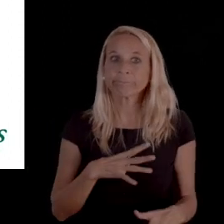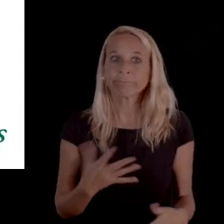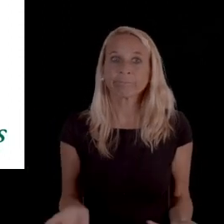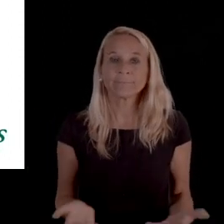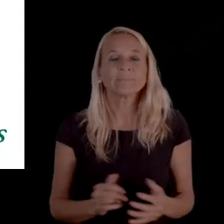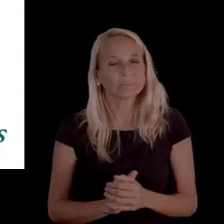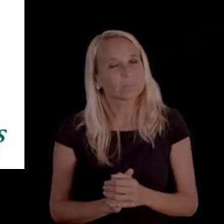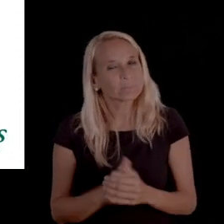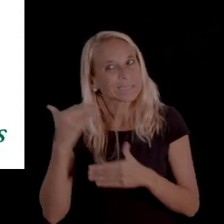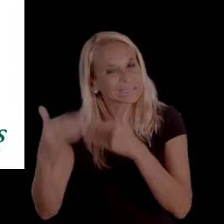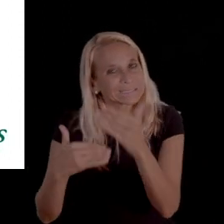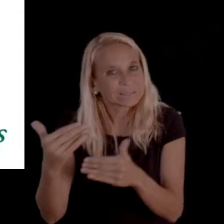For other notices,